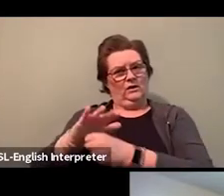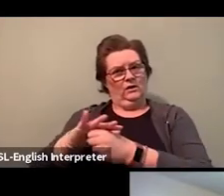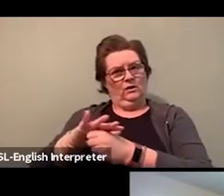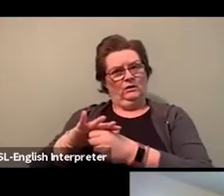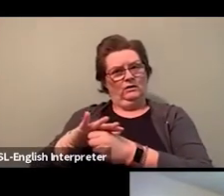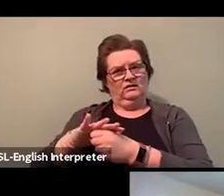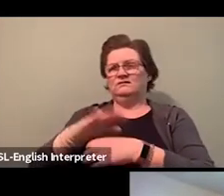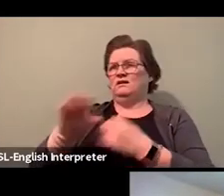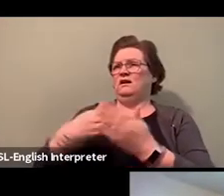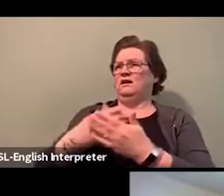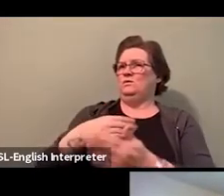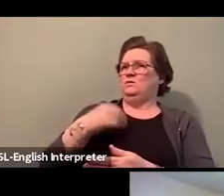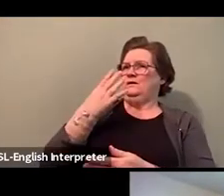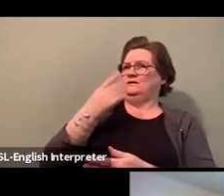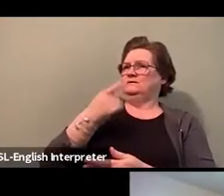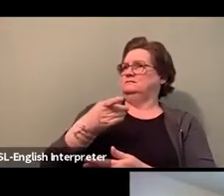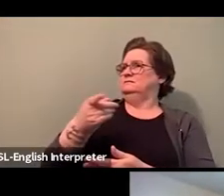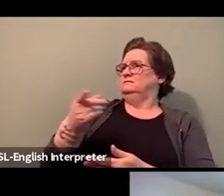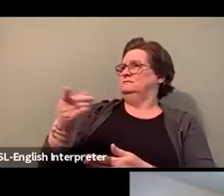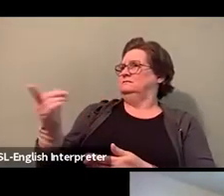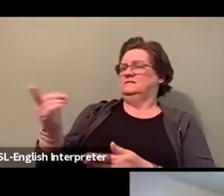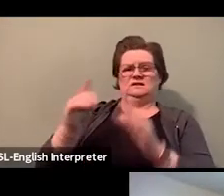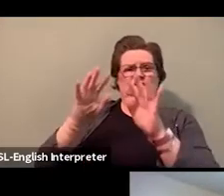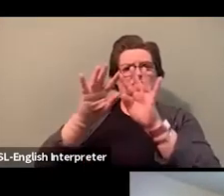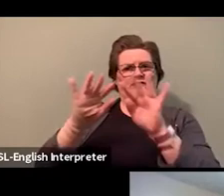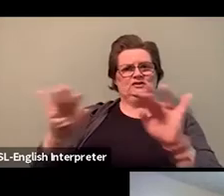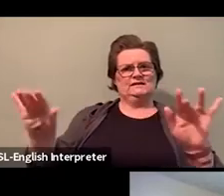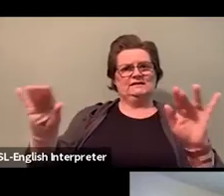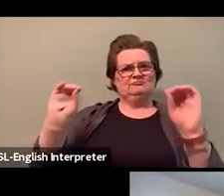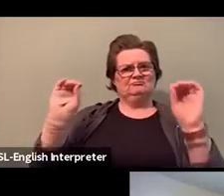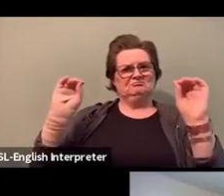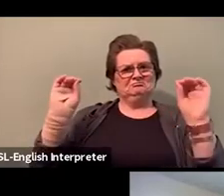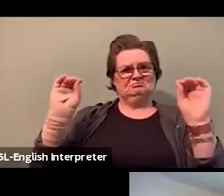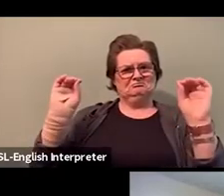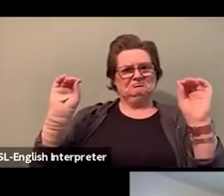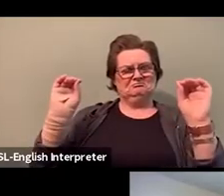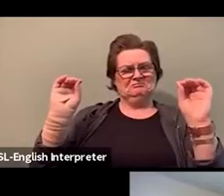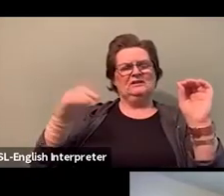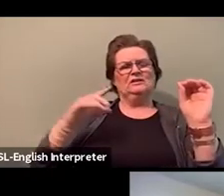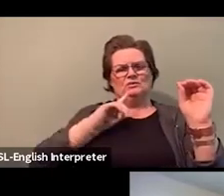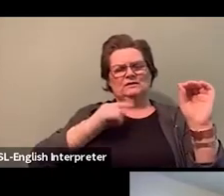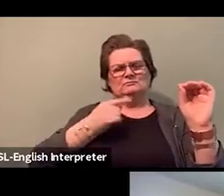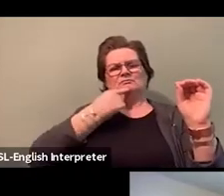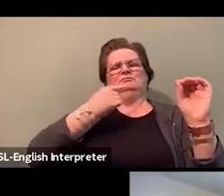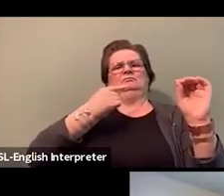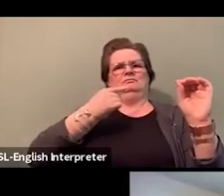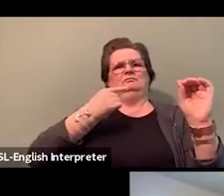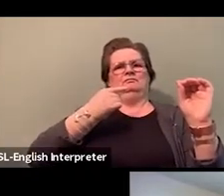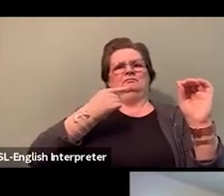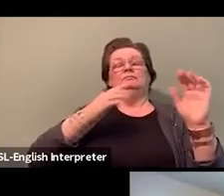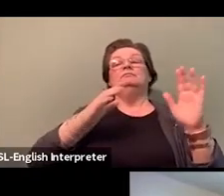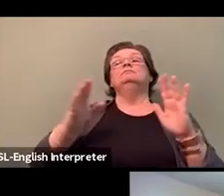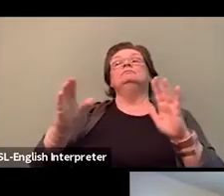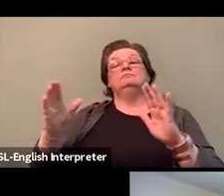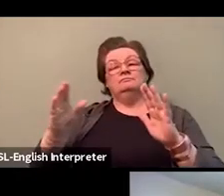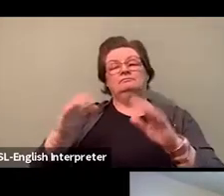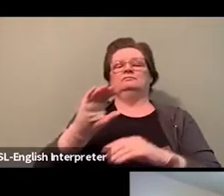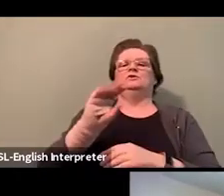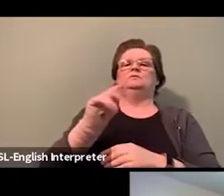of our membership as a whole. CUPE Ontario Anti-Racism Organizational Action Plan, that Veriline just asked me about,